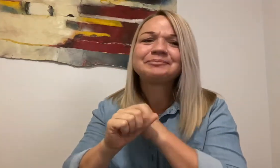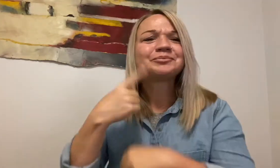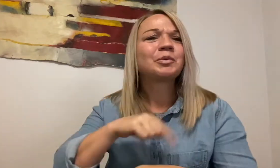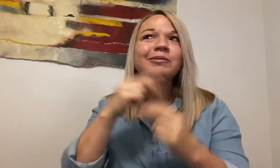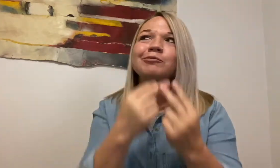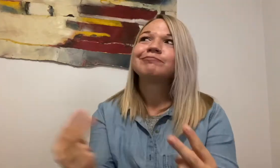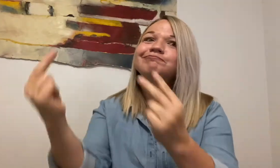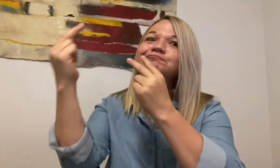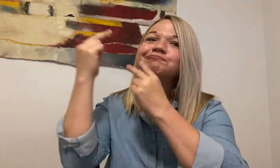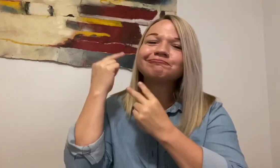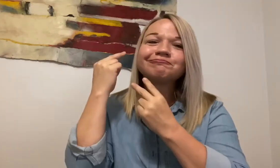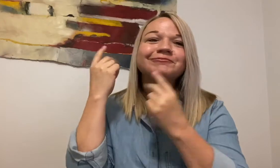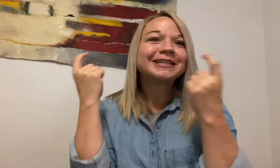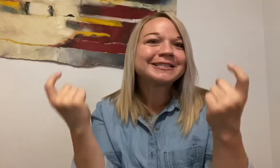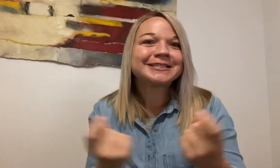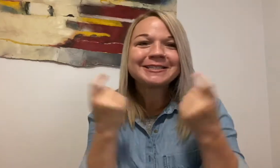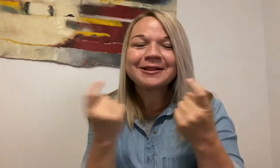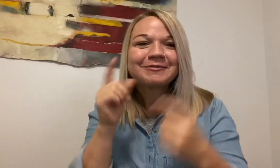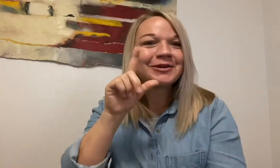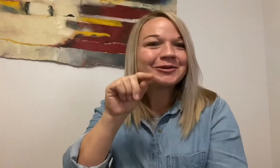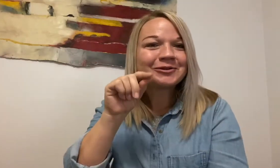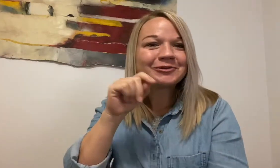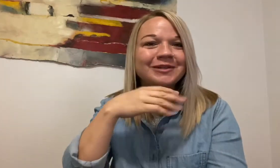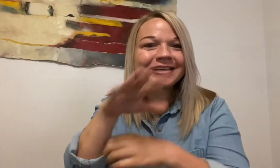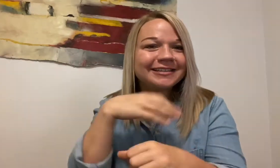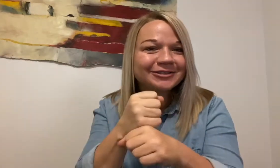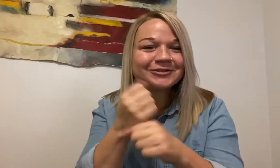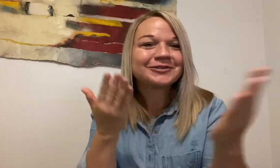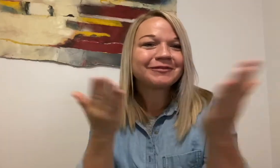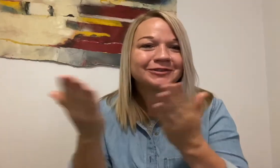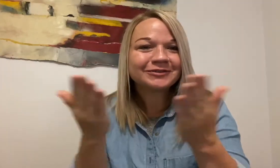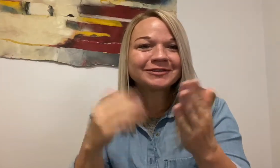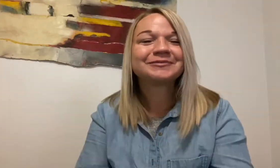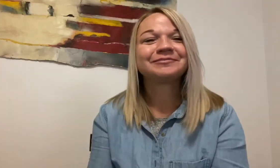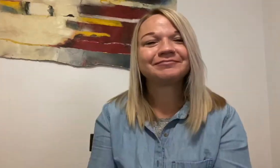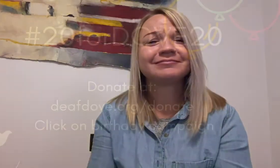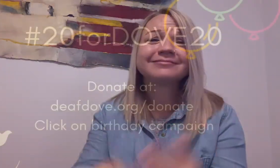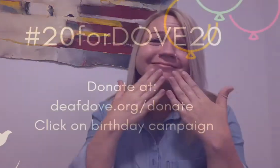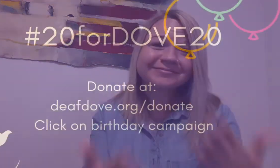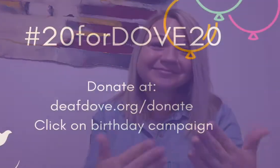as we look back and celebrate 20 years of DOVE services. THANK YOU!